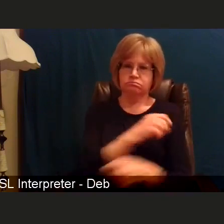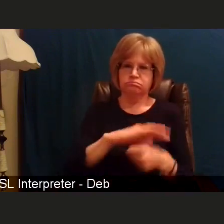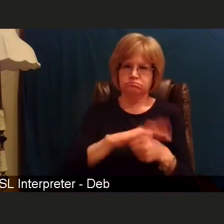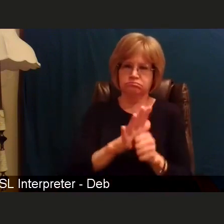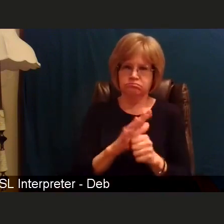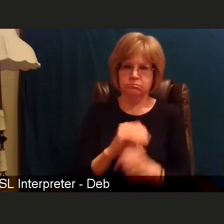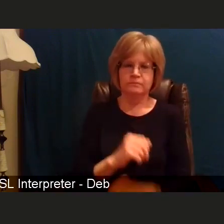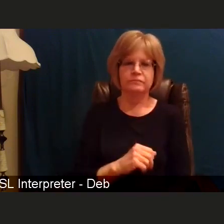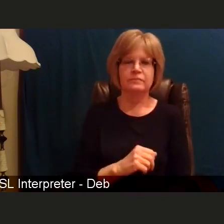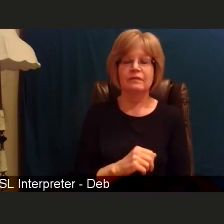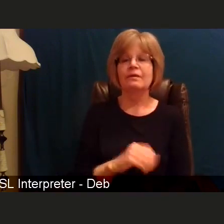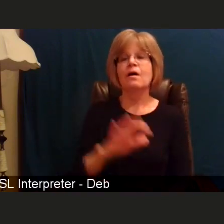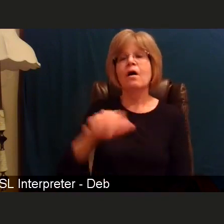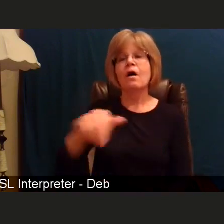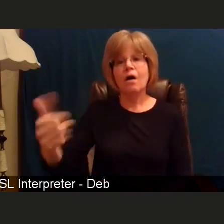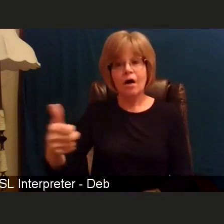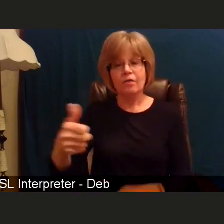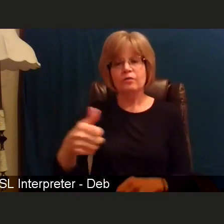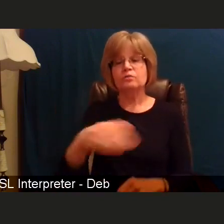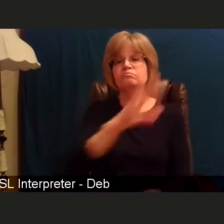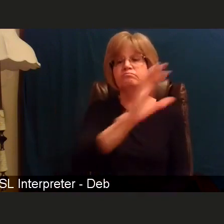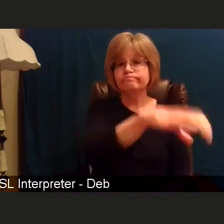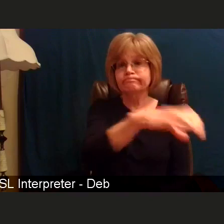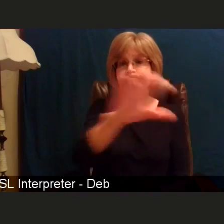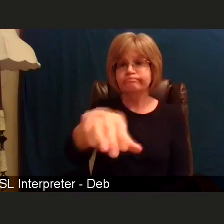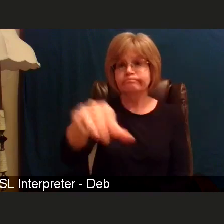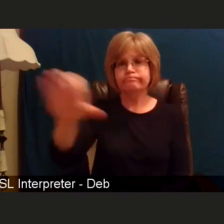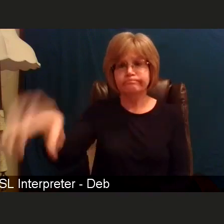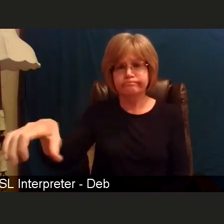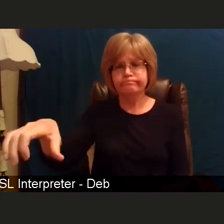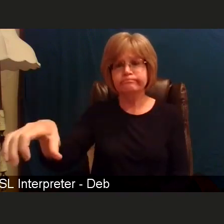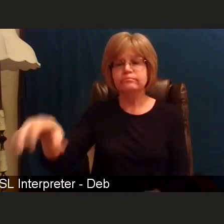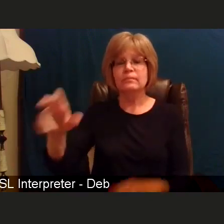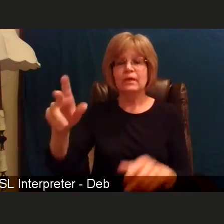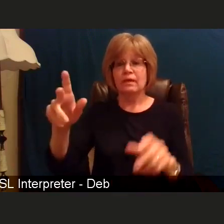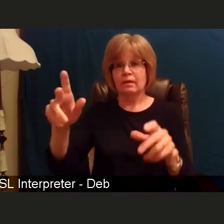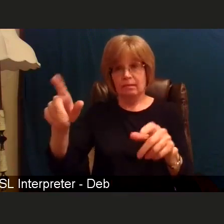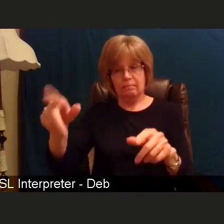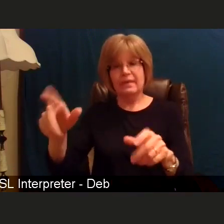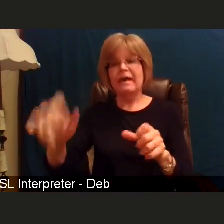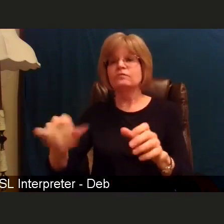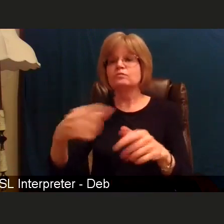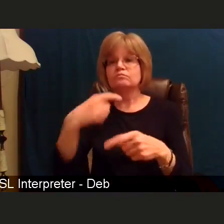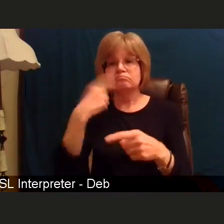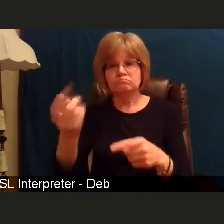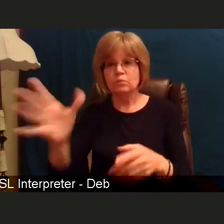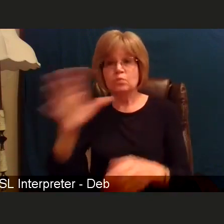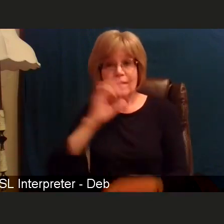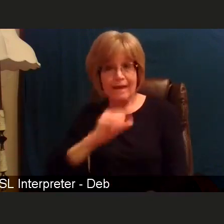and other places where people who will just have to identify their age and they will be able to get the vaccine.